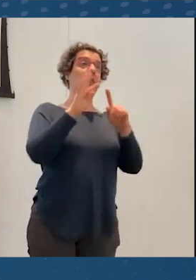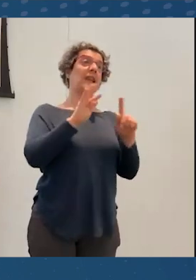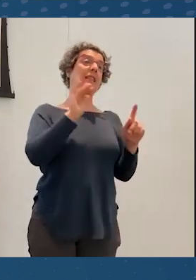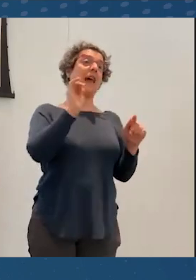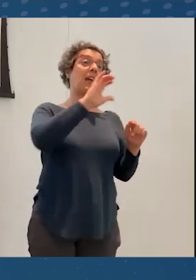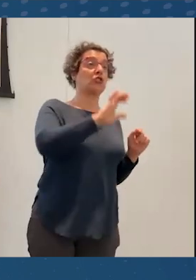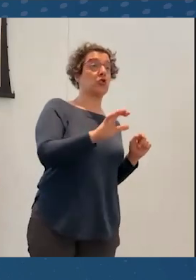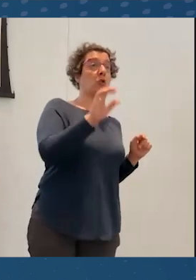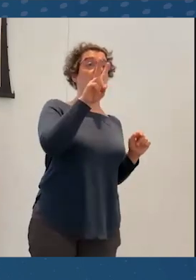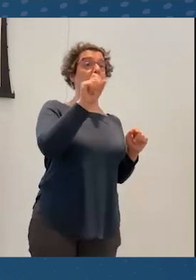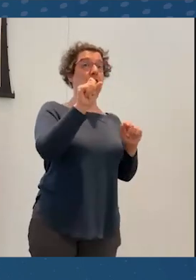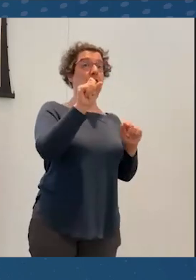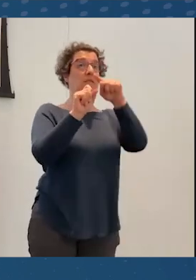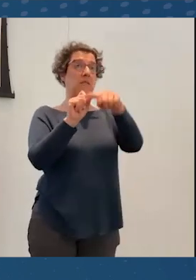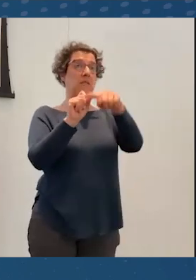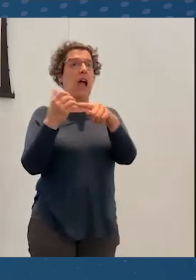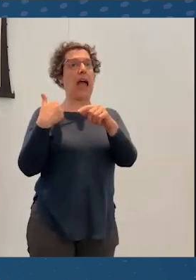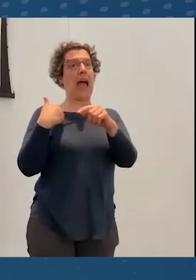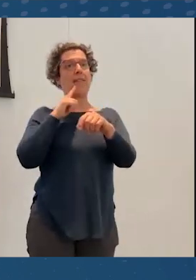versus ones that have more native support for VR?